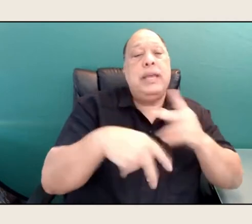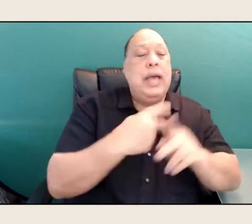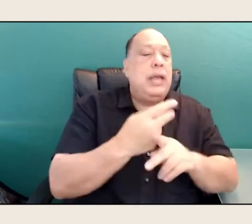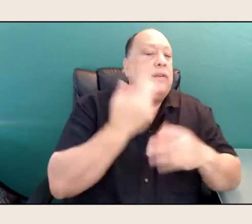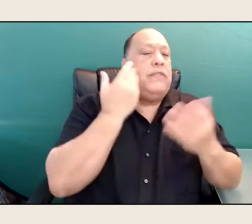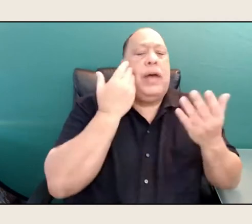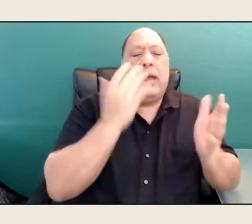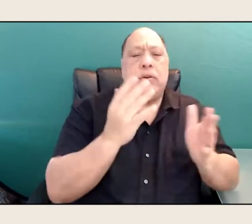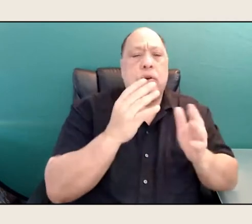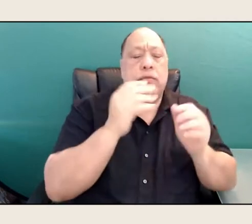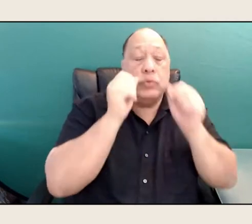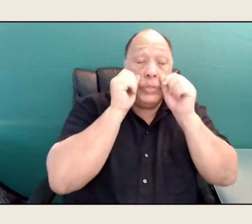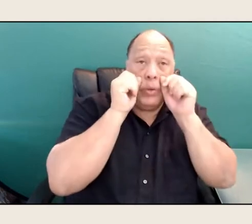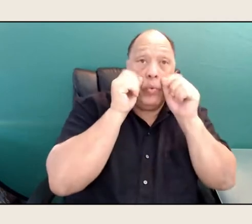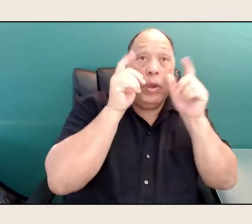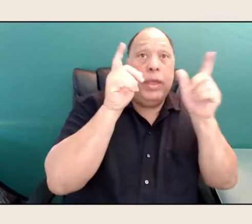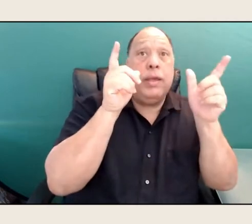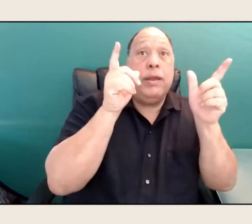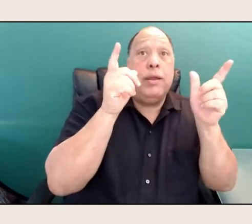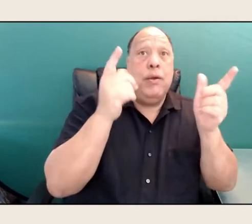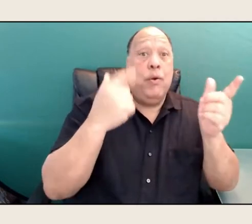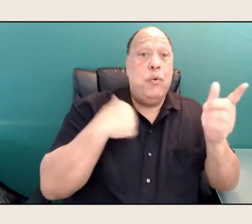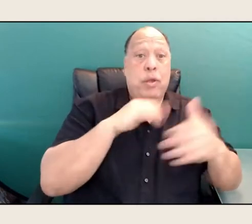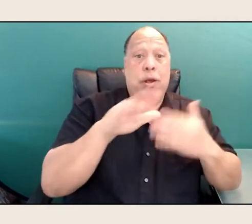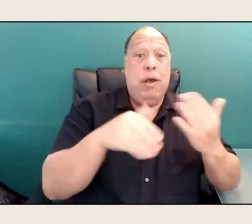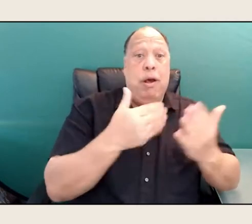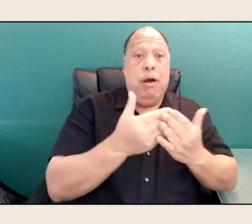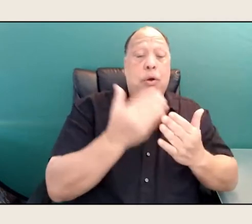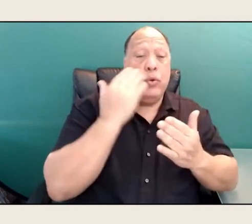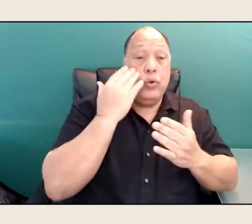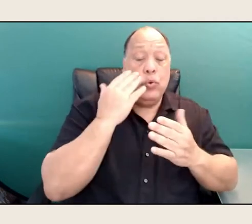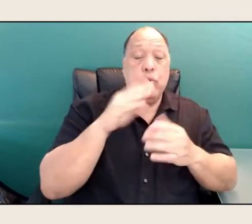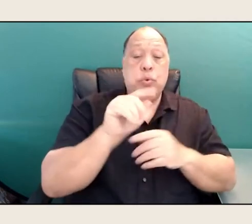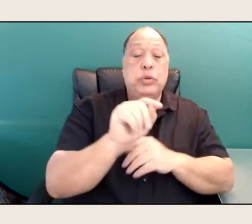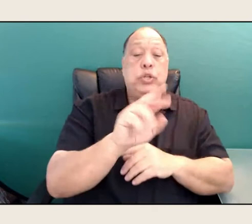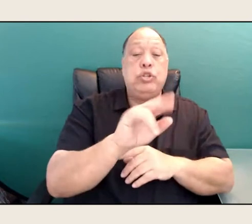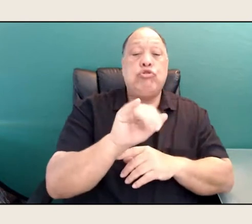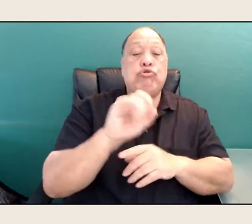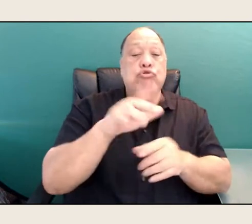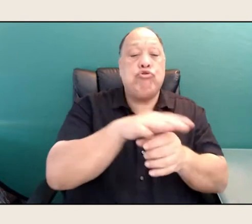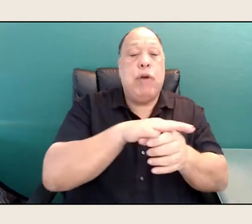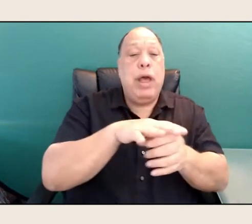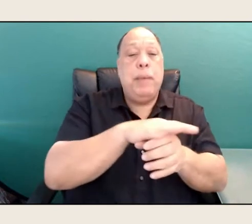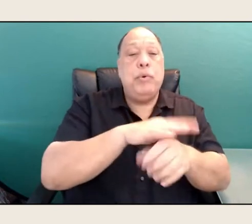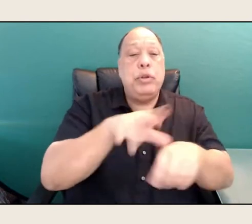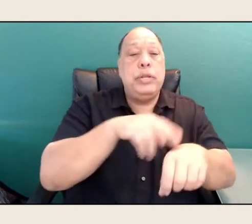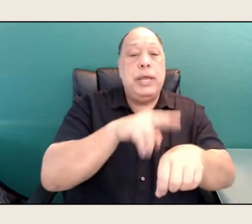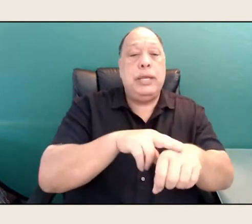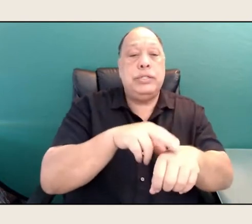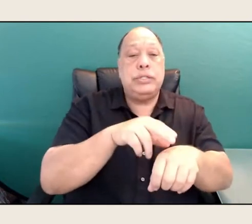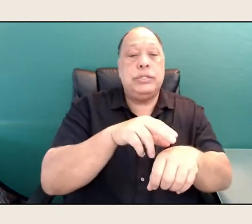we always knew we were tribal nations, but what was so cool was to be at that age,